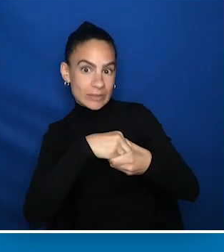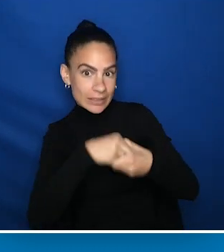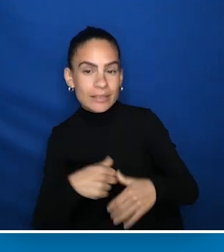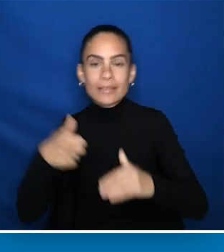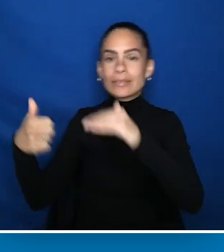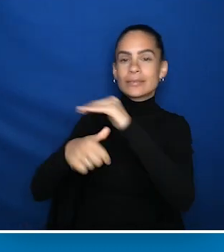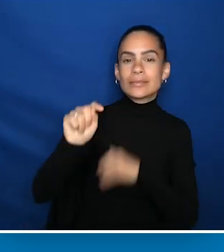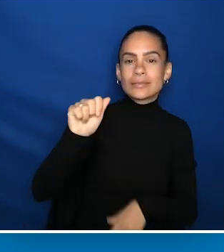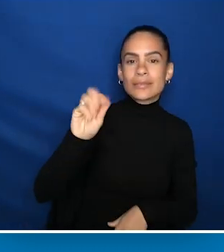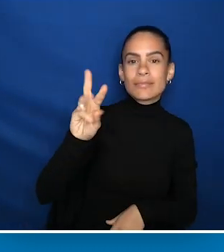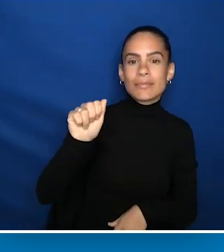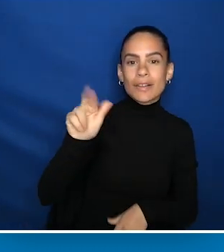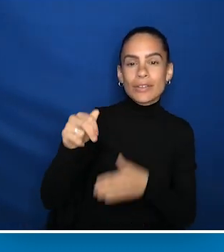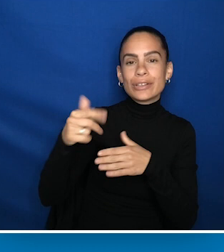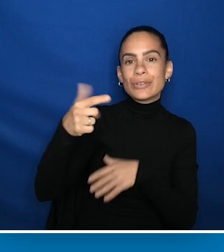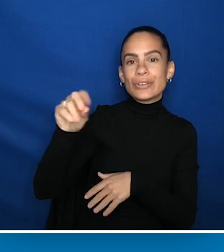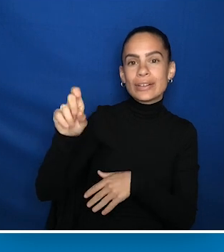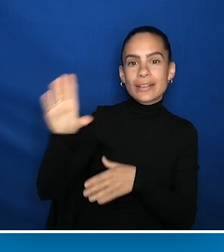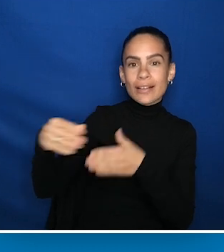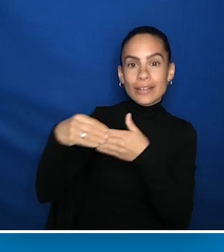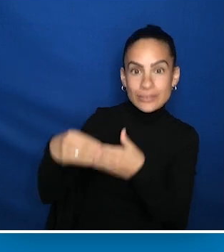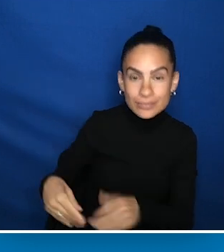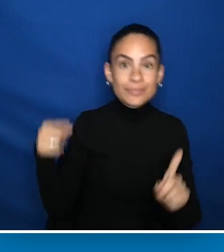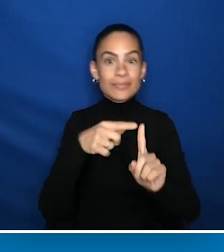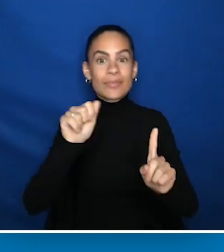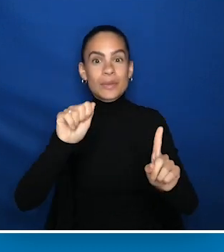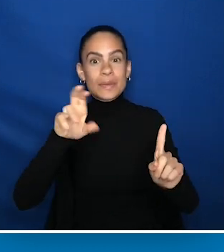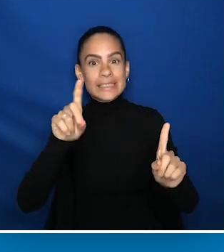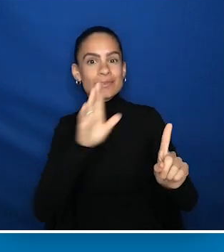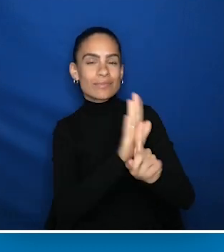AUCD's 2020 Conference made significant contributions to the field,